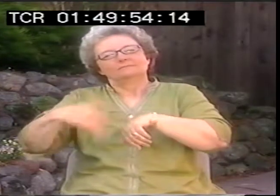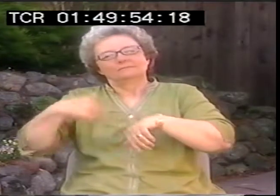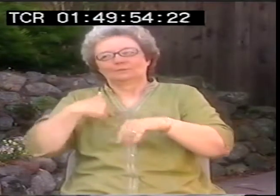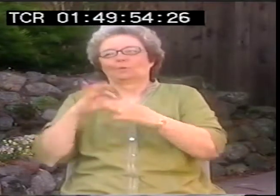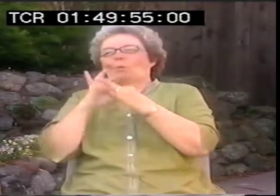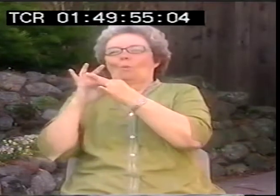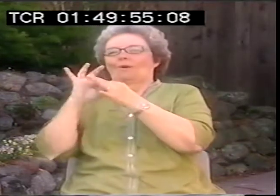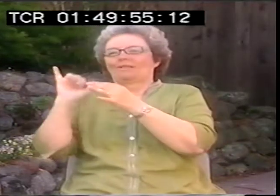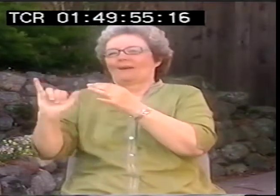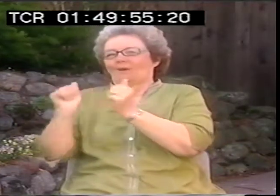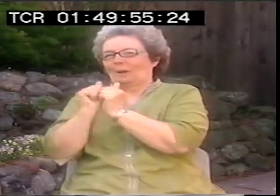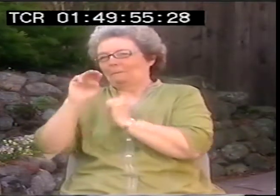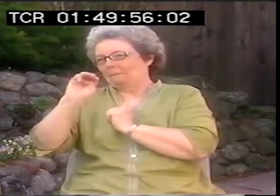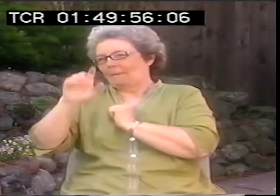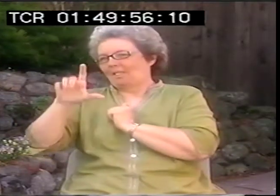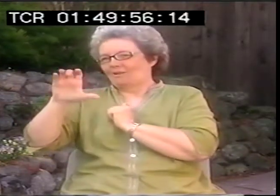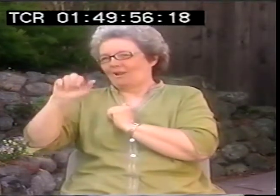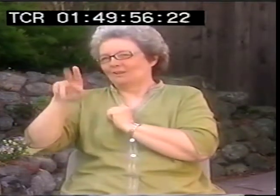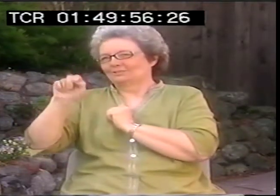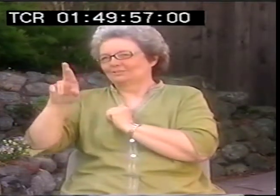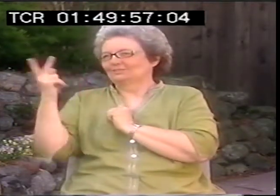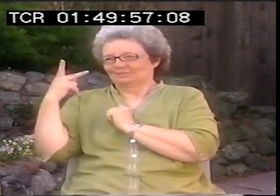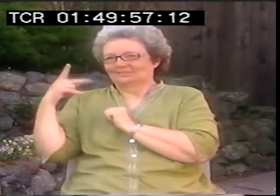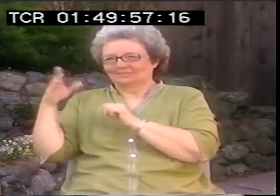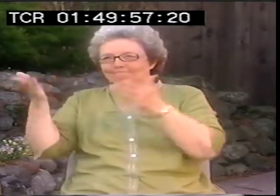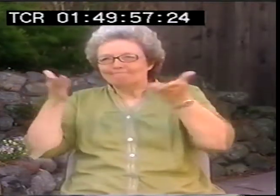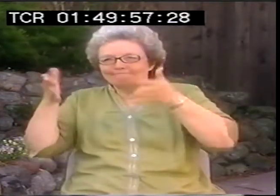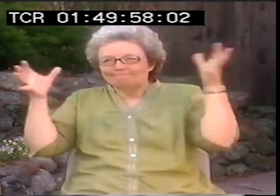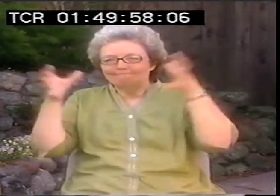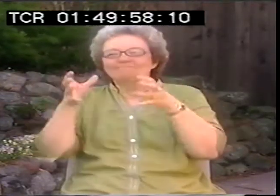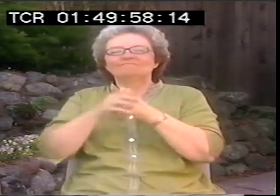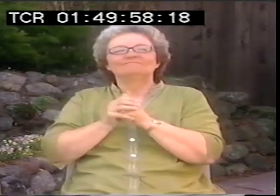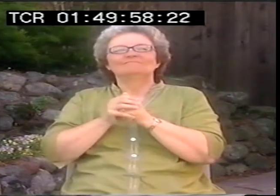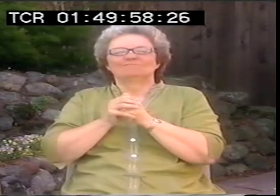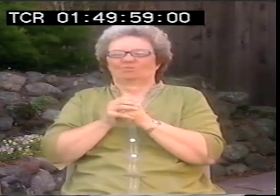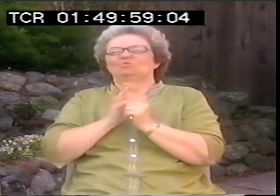everybody put together whatever you wanted. It was like a smorgasbord, a taste of everything for six weeks.